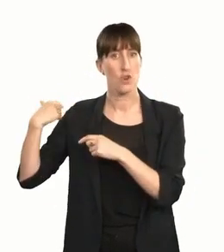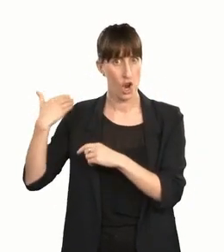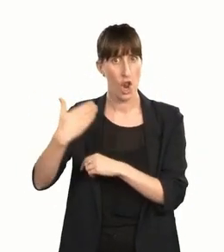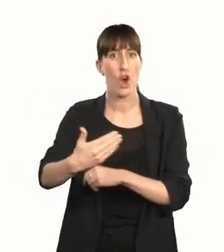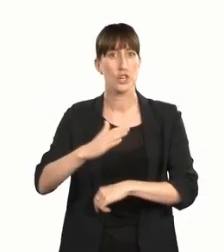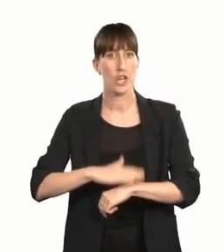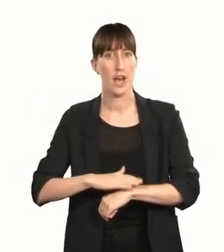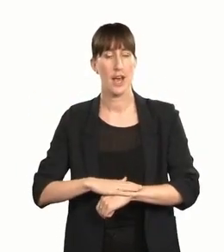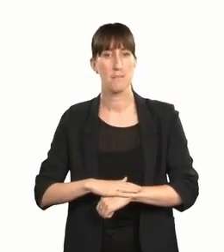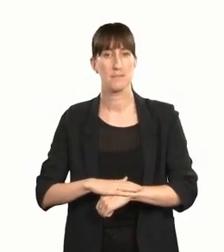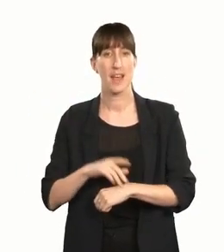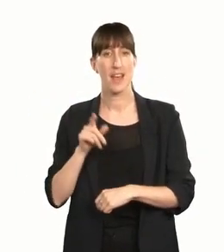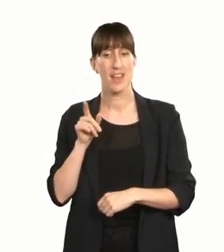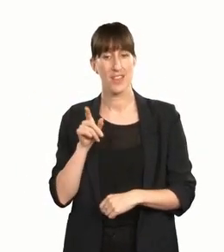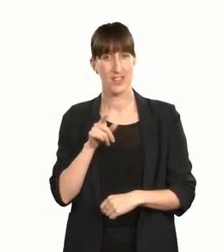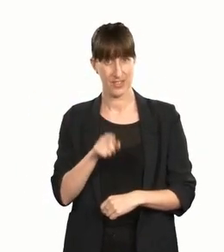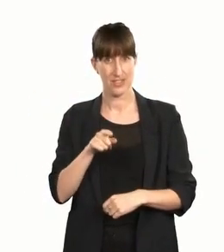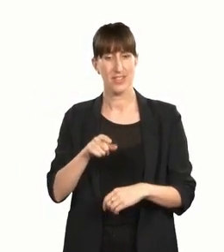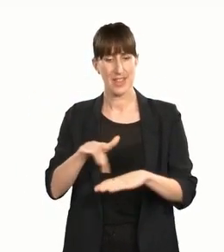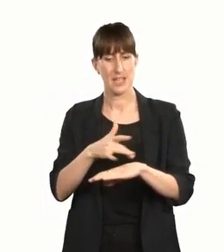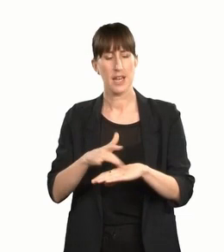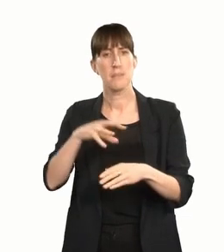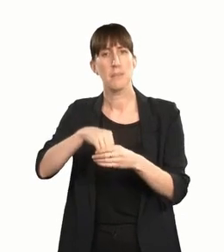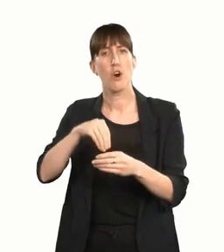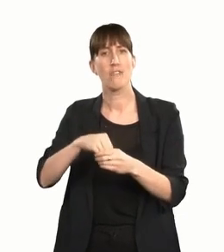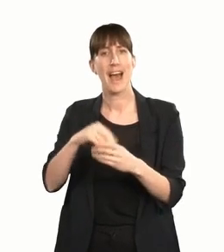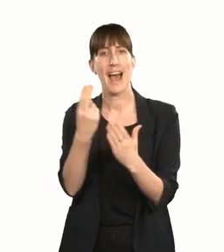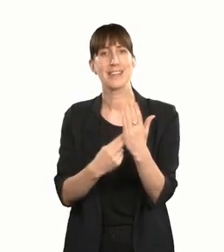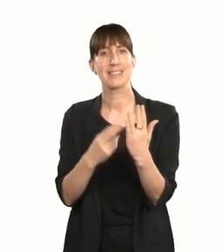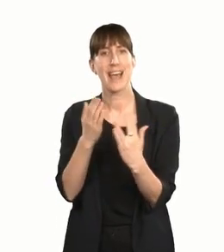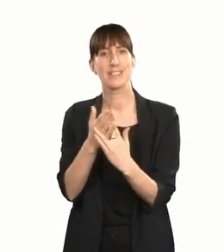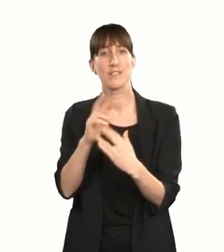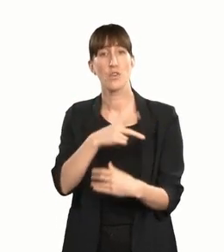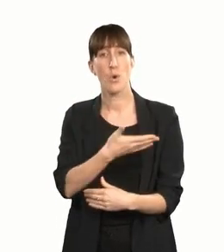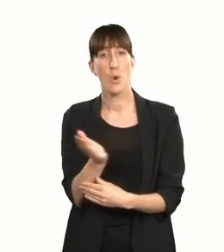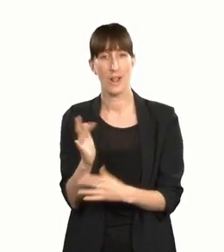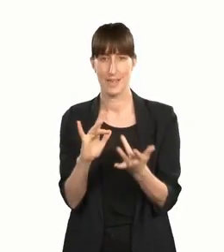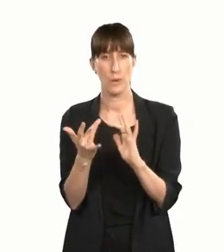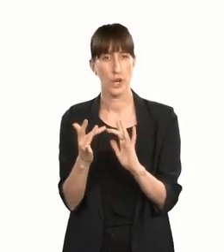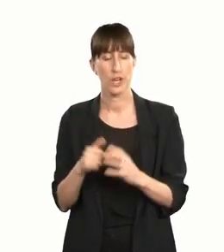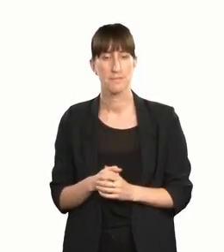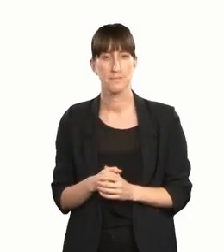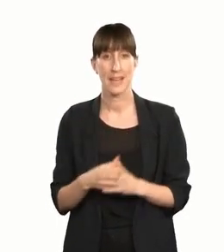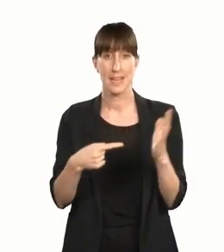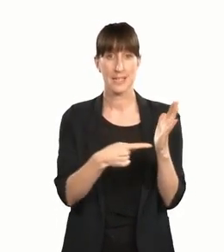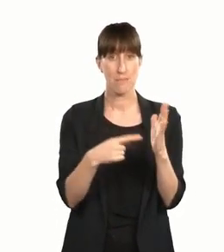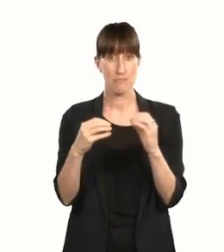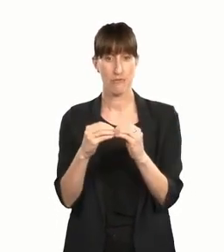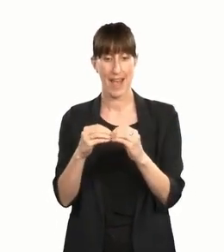and as a member of the Auckland Arts For All Network. Some of the valuable offerings Tim Bray Theatre Company